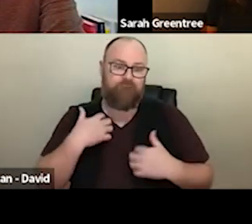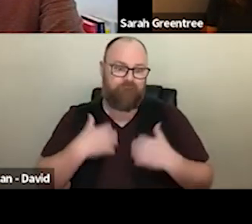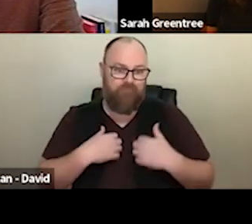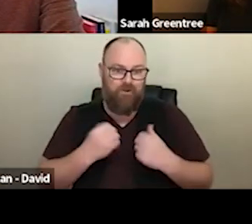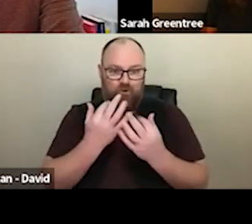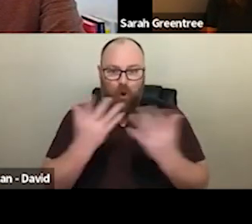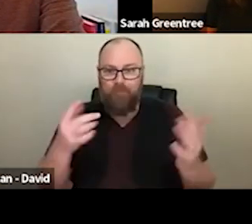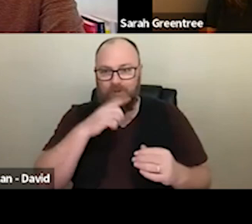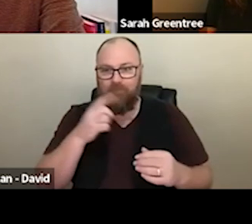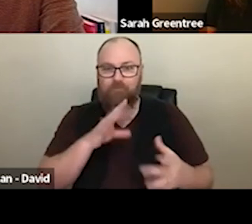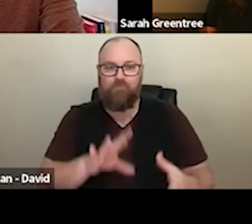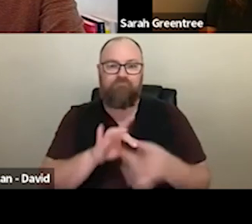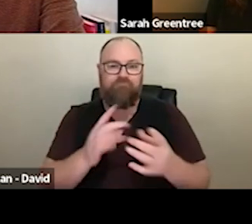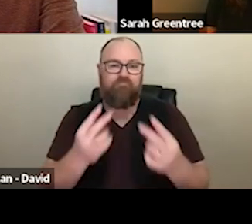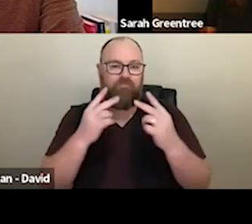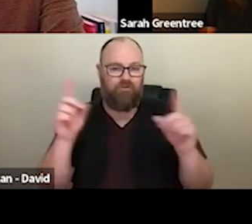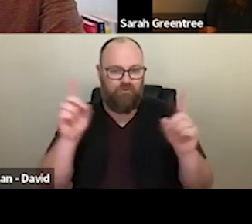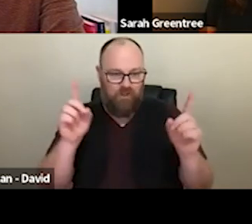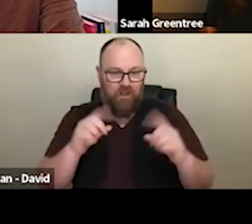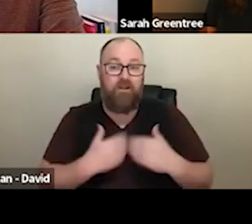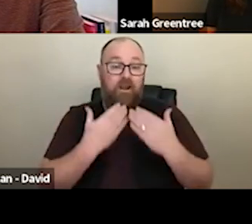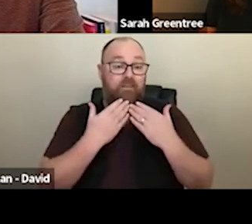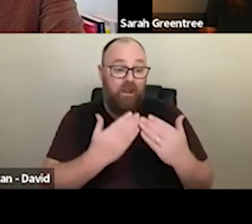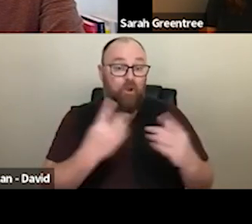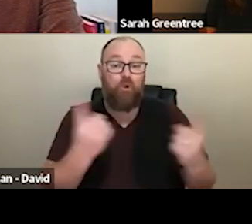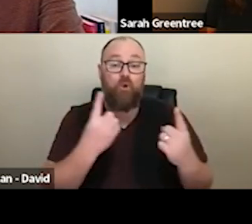the webinar today and and thank you also to those who've contributed questions, because